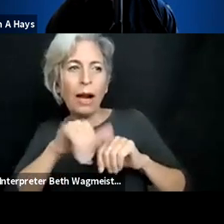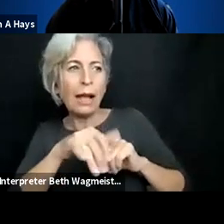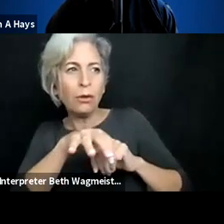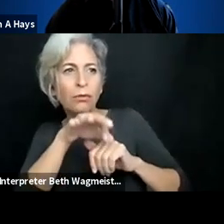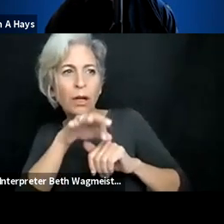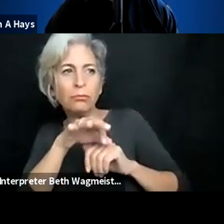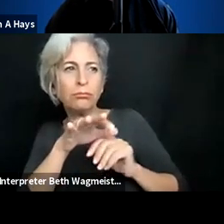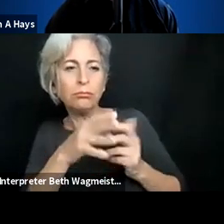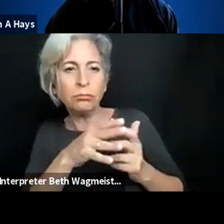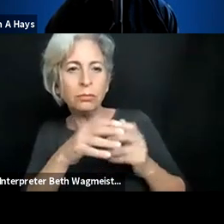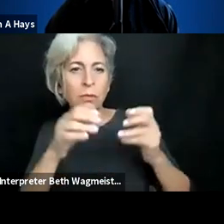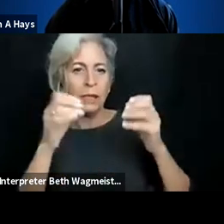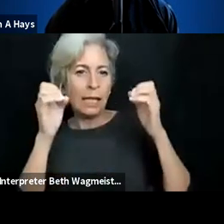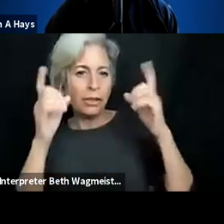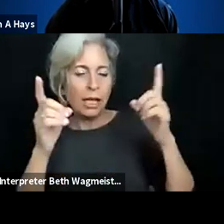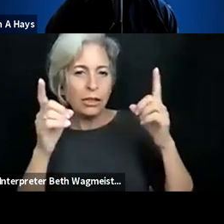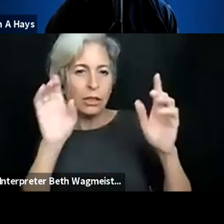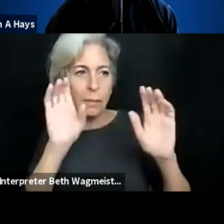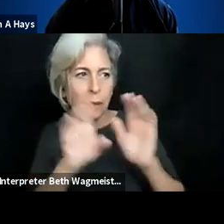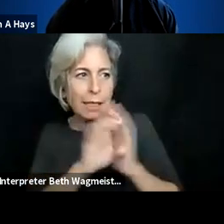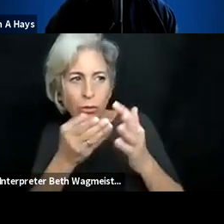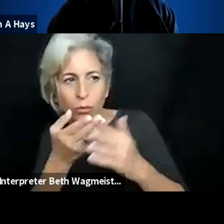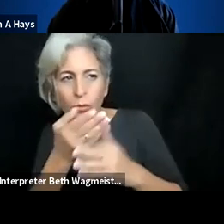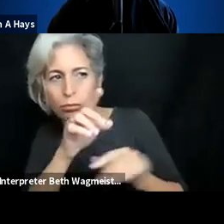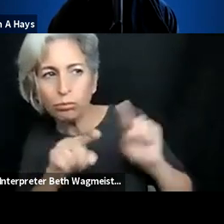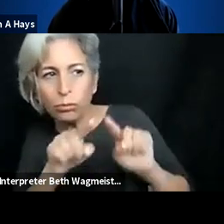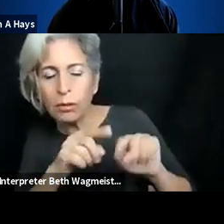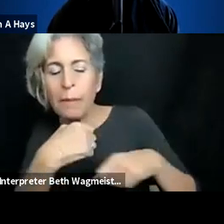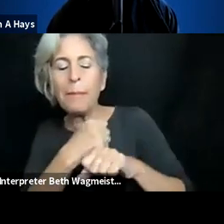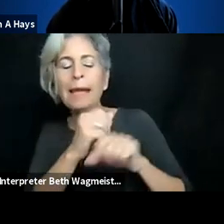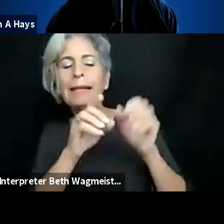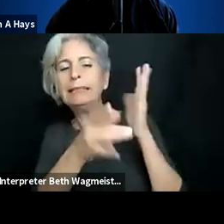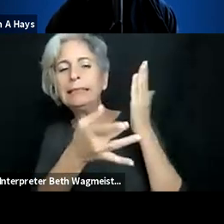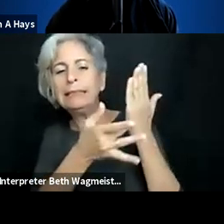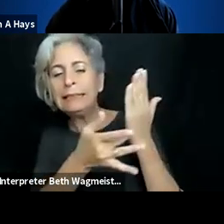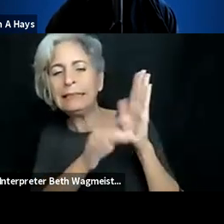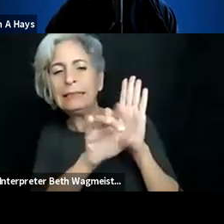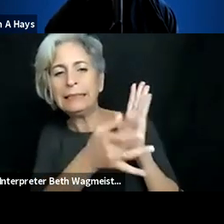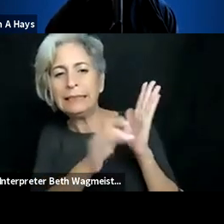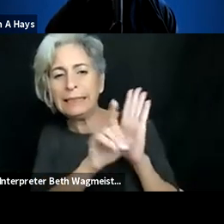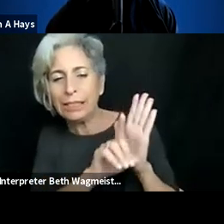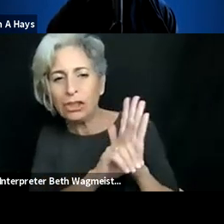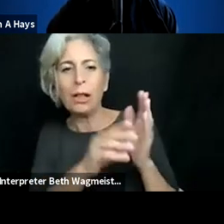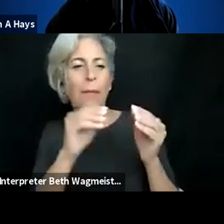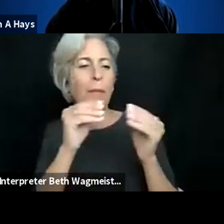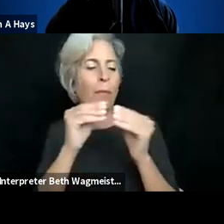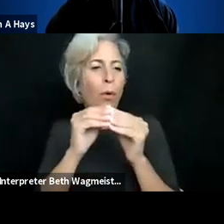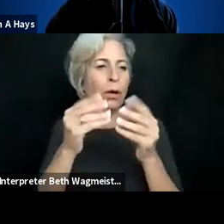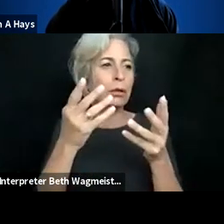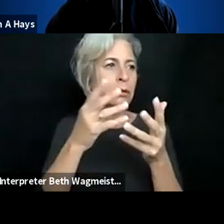able to get into the image descriptions or define the STEM education components, etc.,